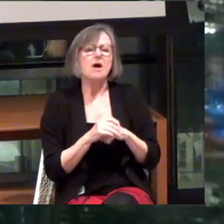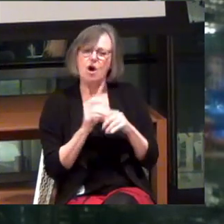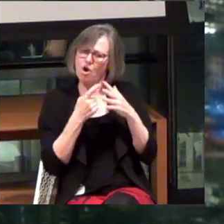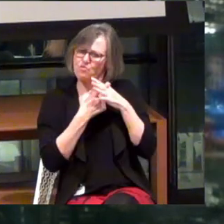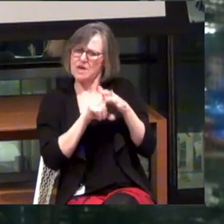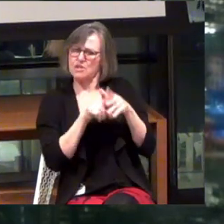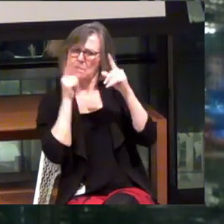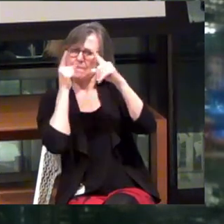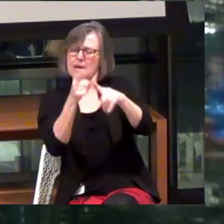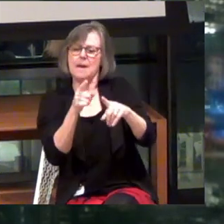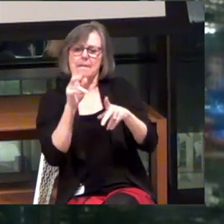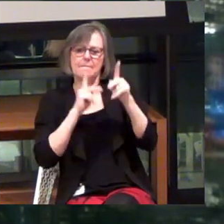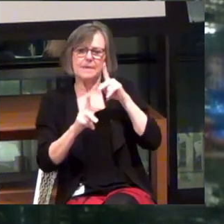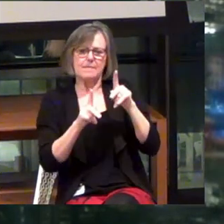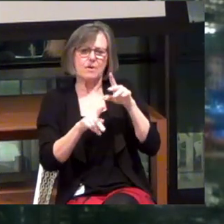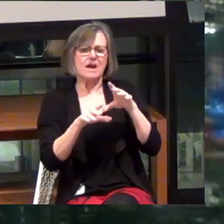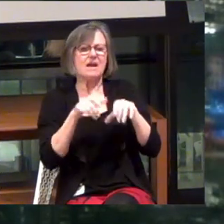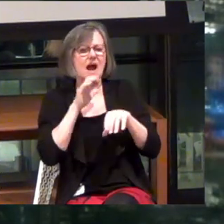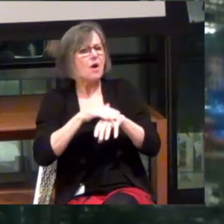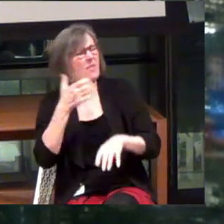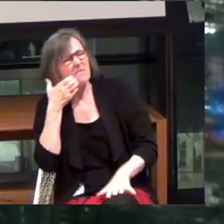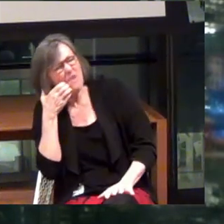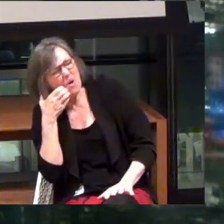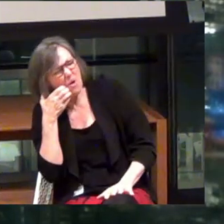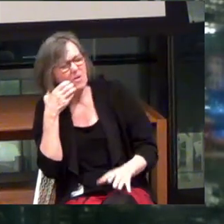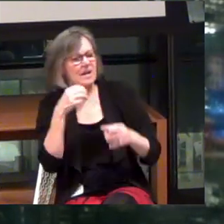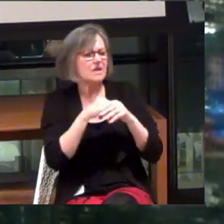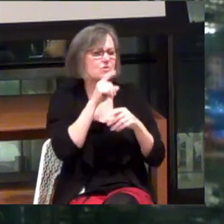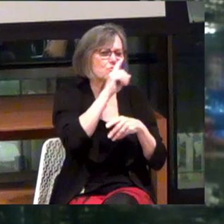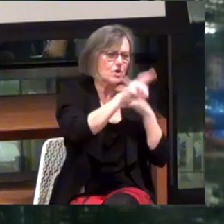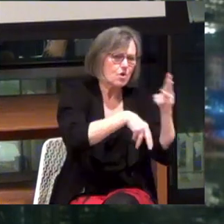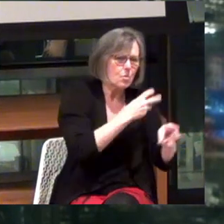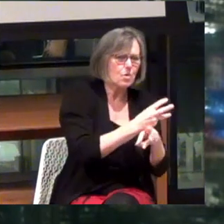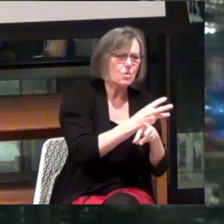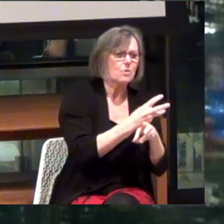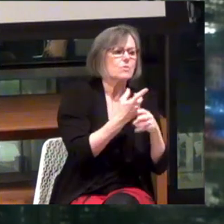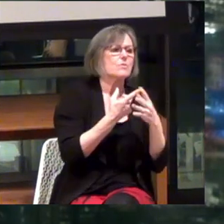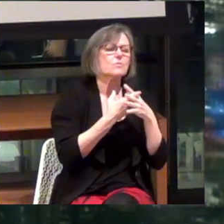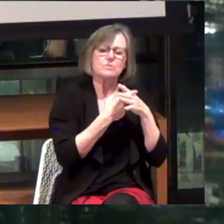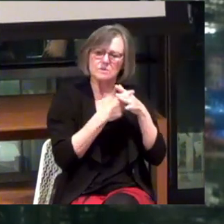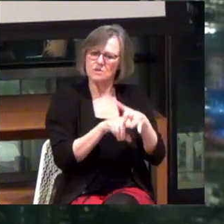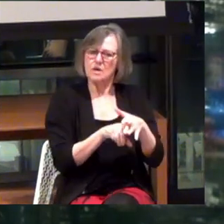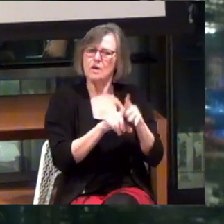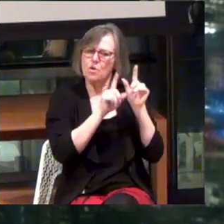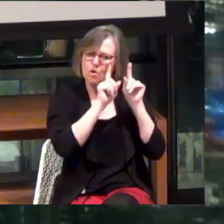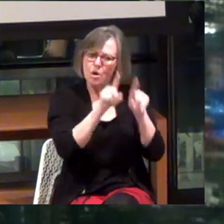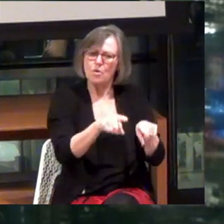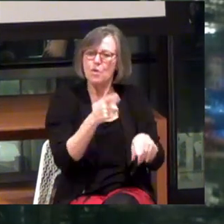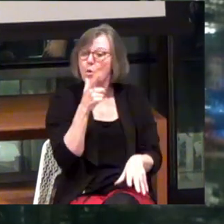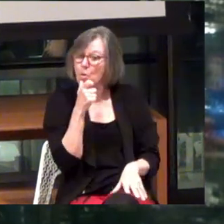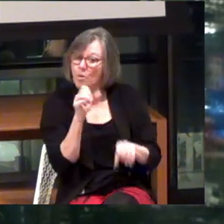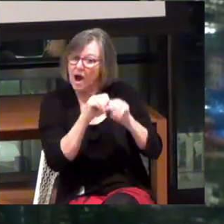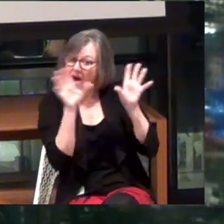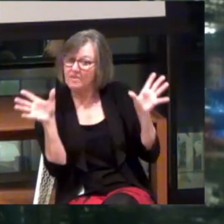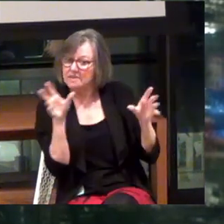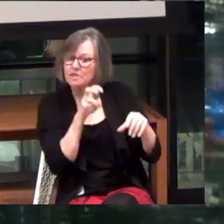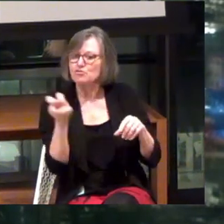Was: How do we get people out of their phones and back into the real world? And we started by going to who, obviously?